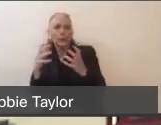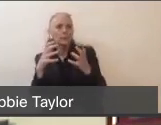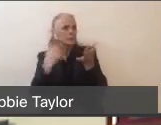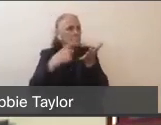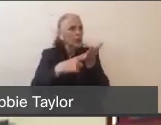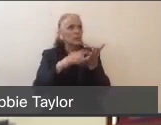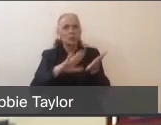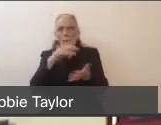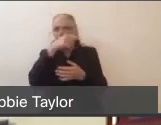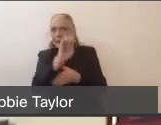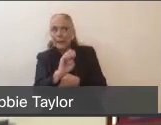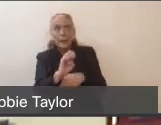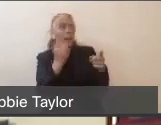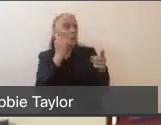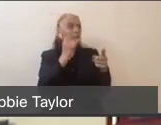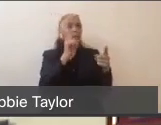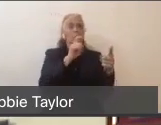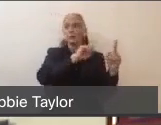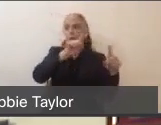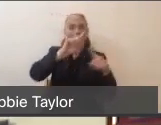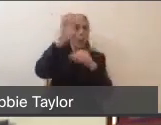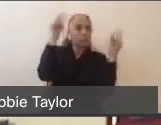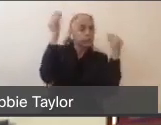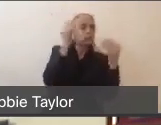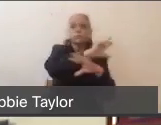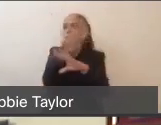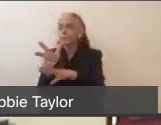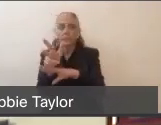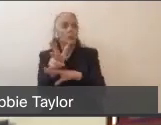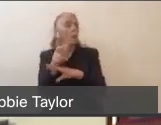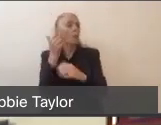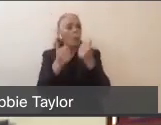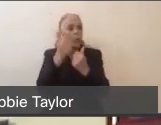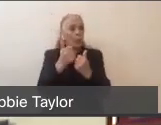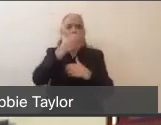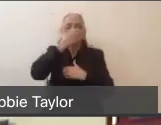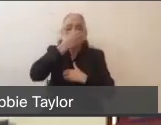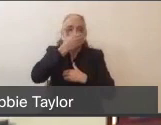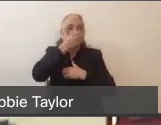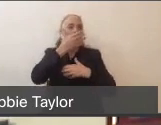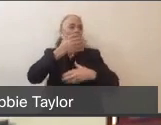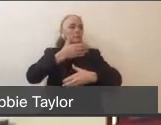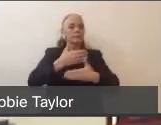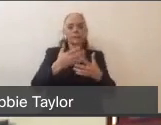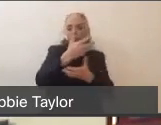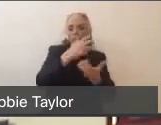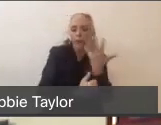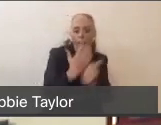that our responders need, the dispatch policies, the treatment modalities, and this has really allowed us to keep our responders safe,